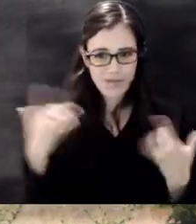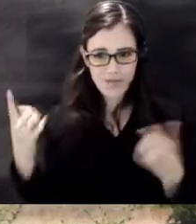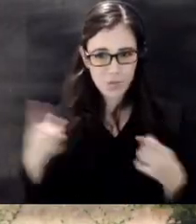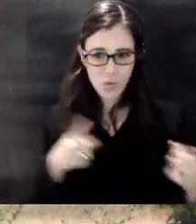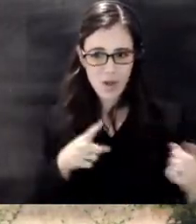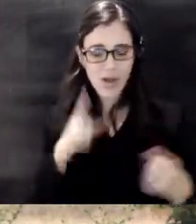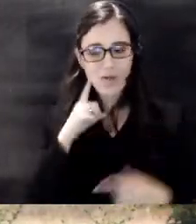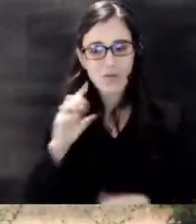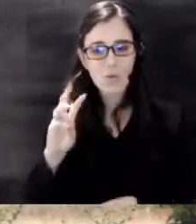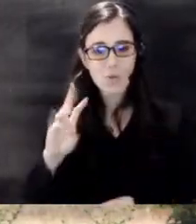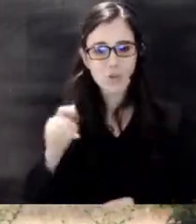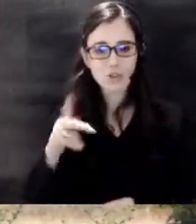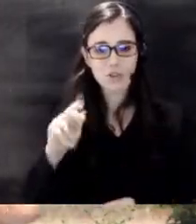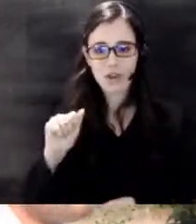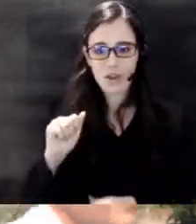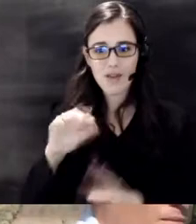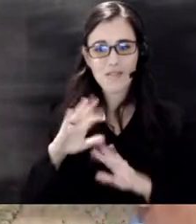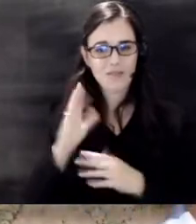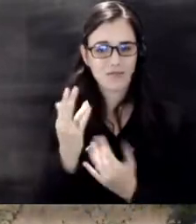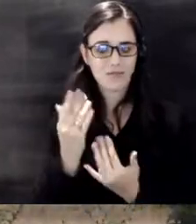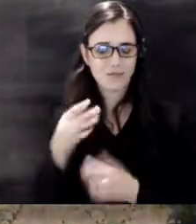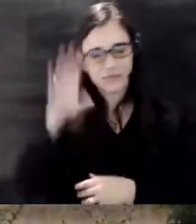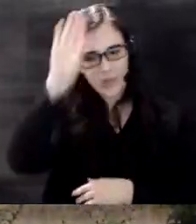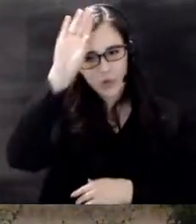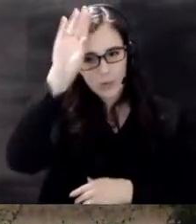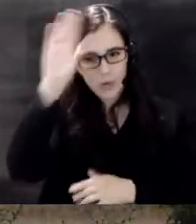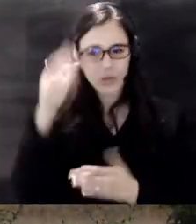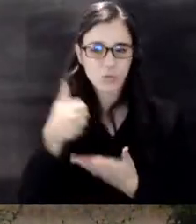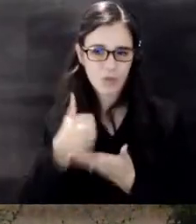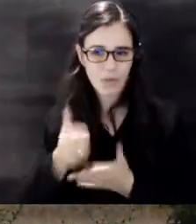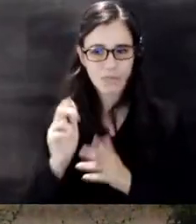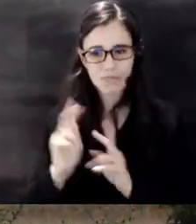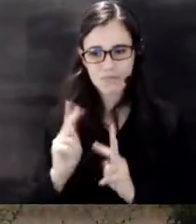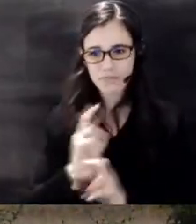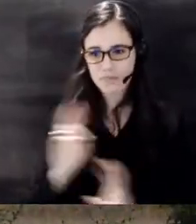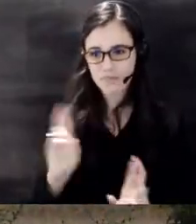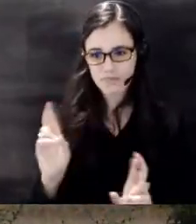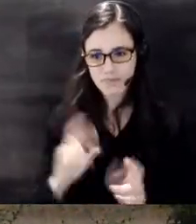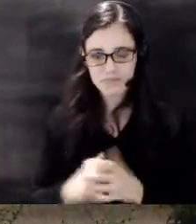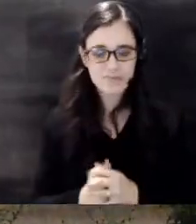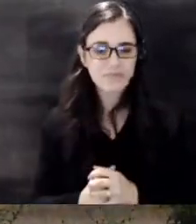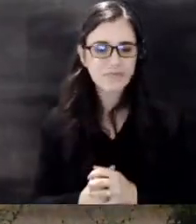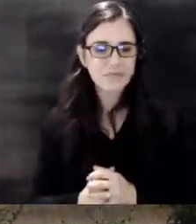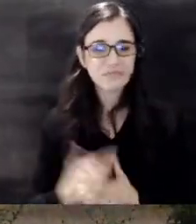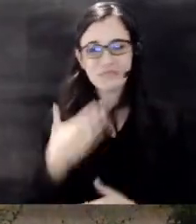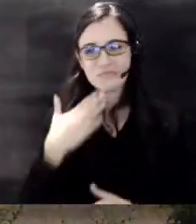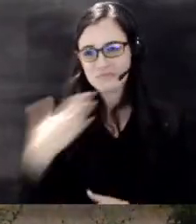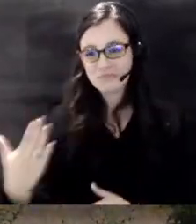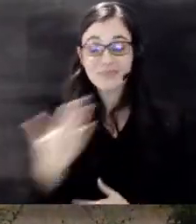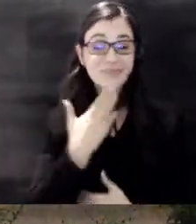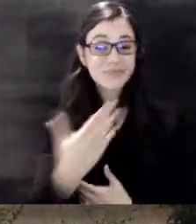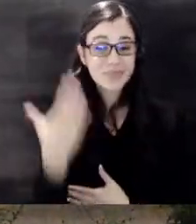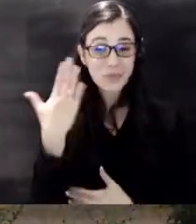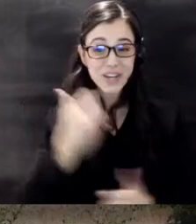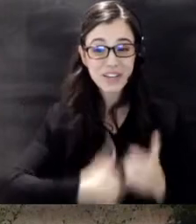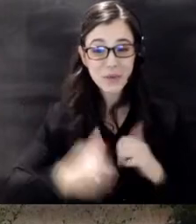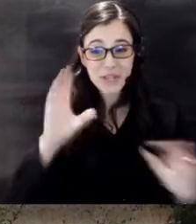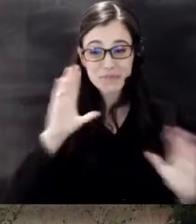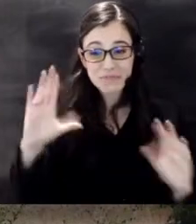department to help prepare people thank you Mary Whipple um good morning everyone since 1922 the